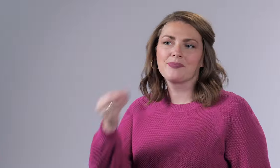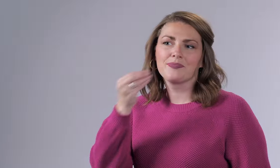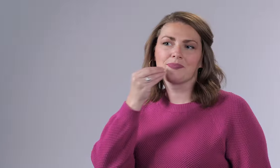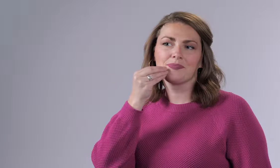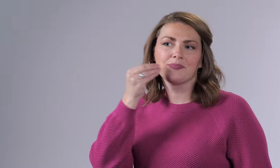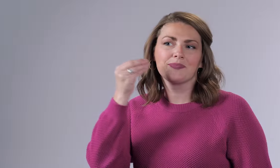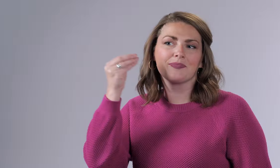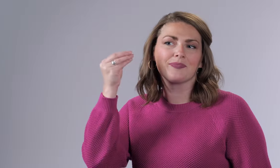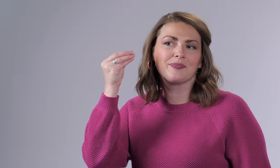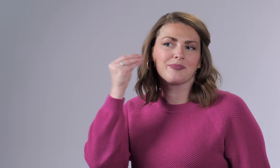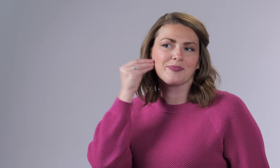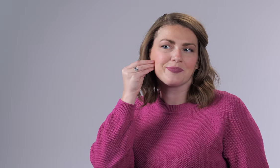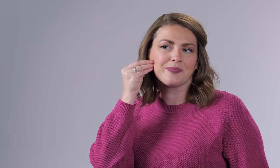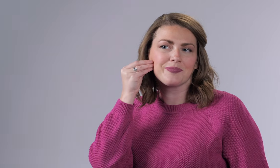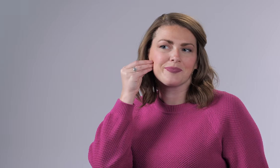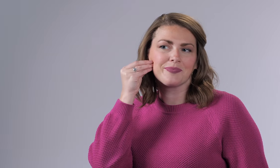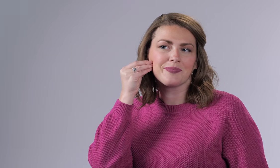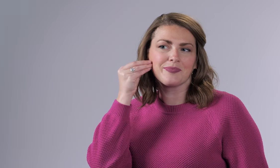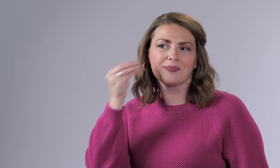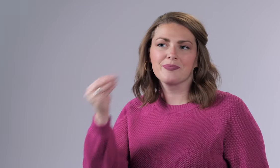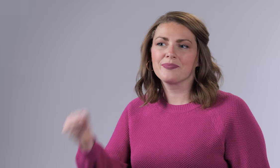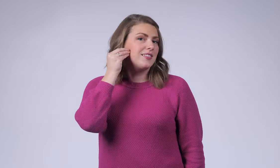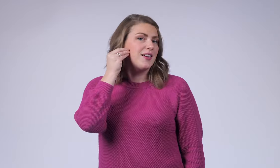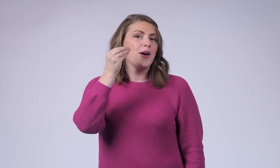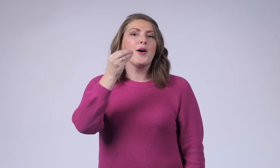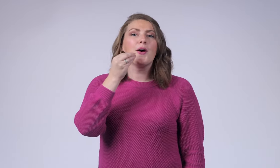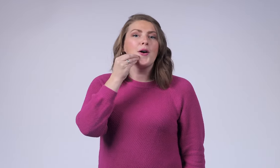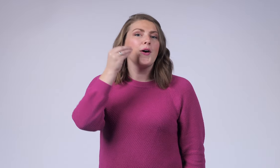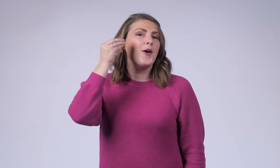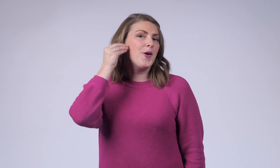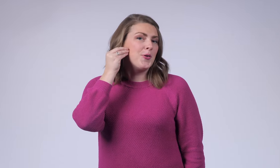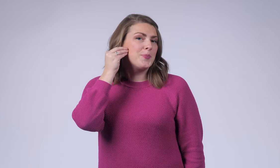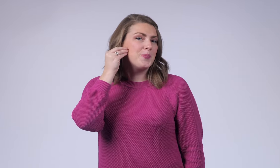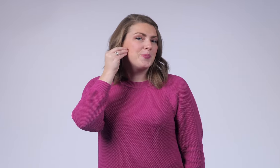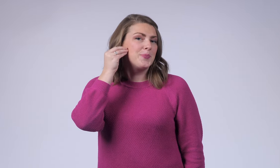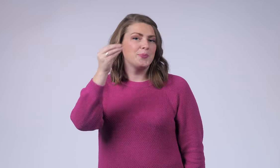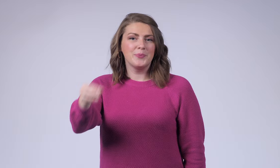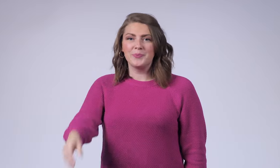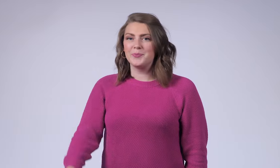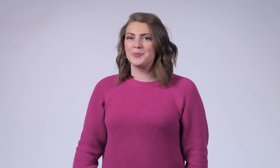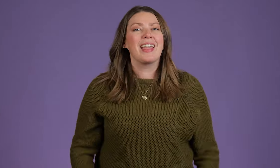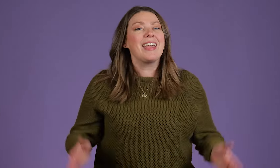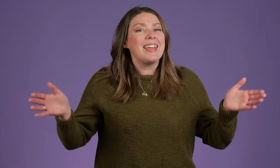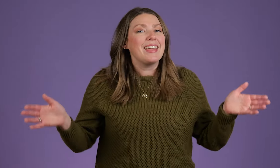Going across the side of your face. Home.